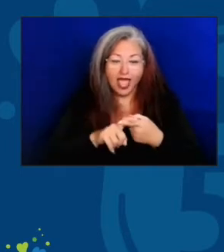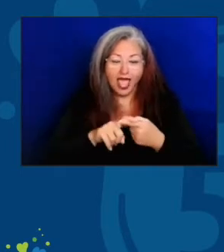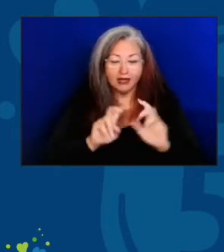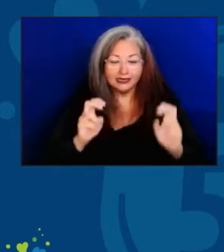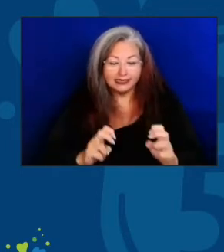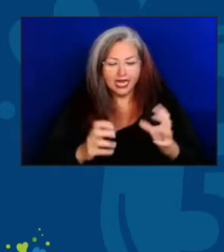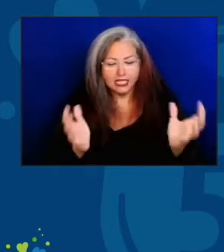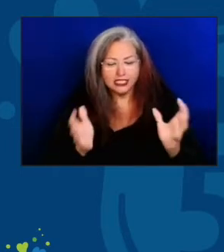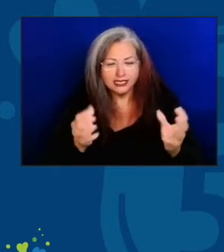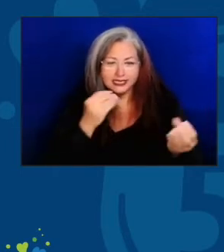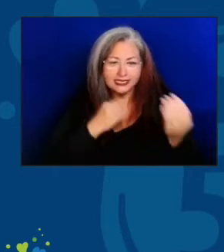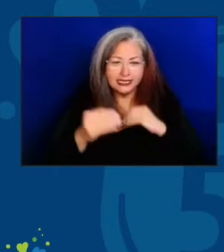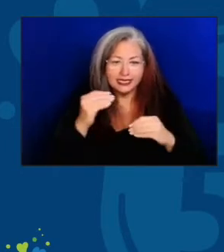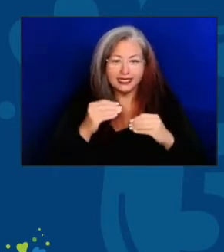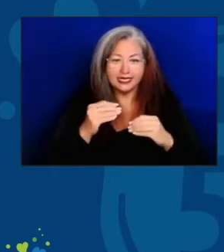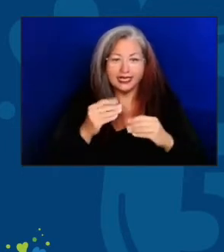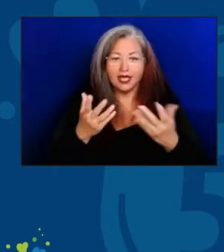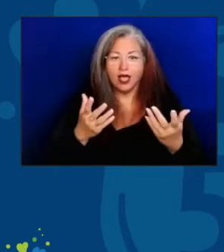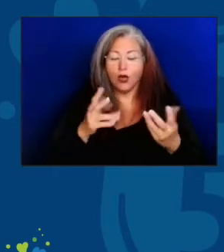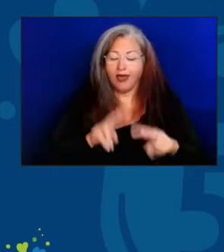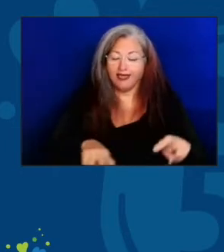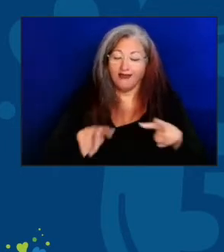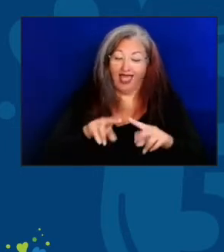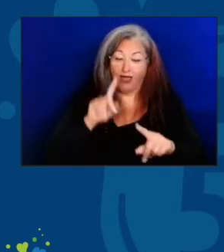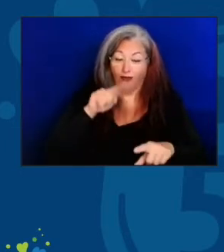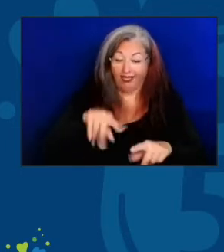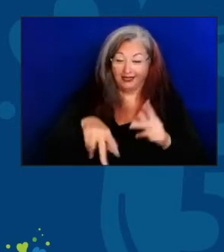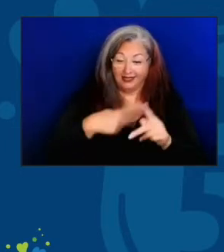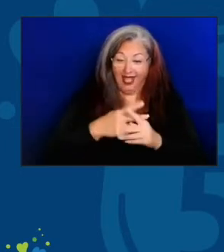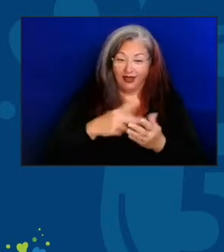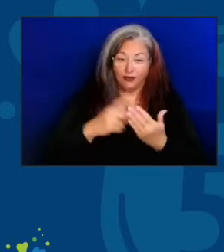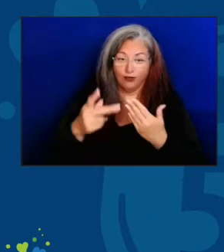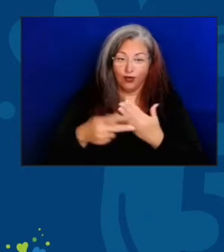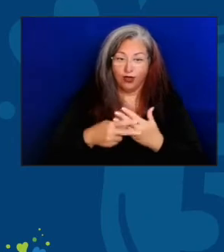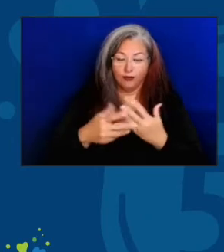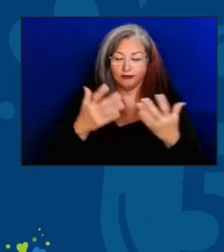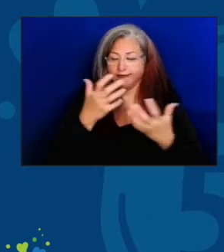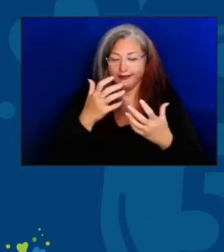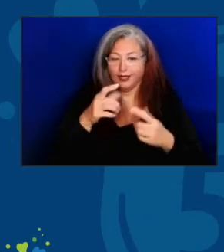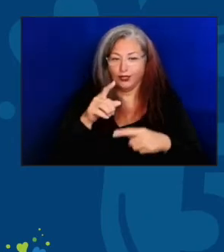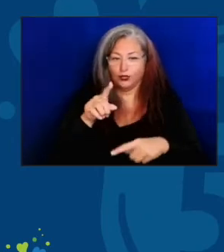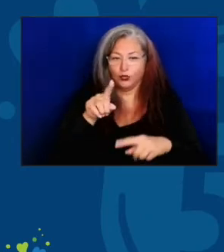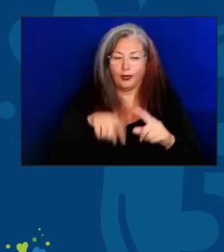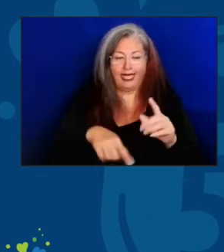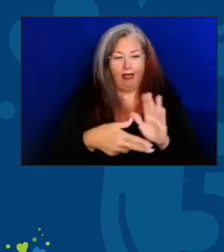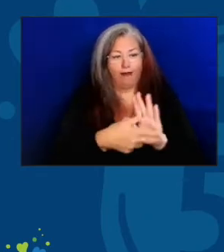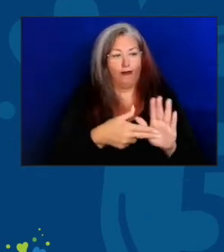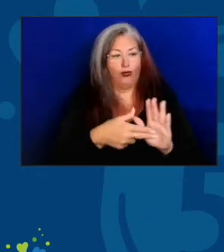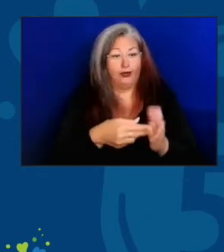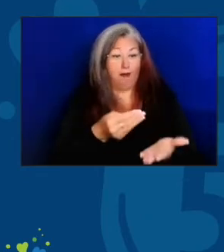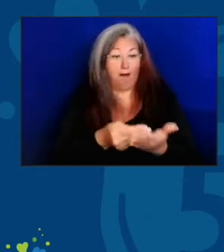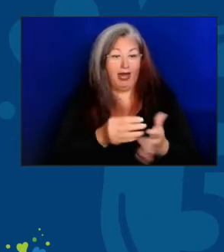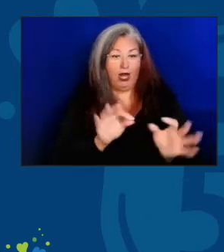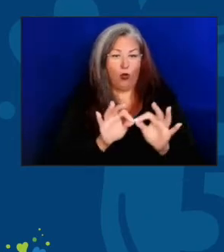And, I think, the value of a program like this is something you can't, actually, put a value on. I think it's indisposable.